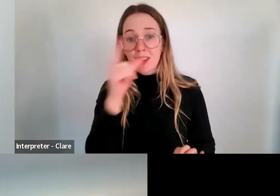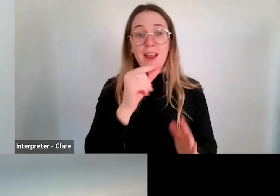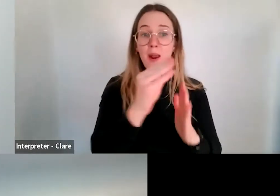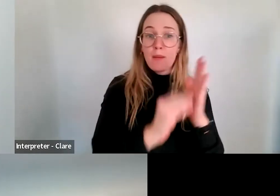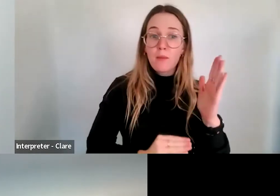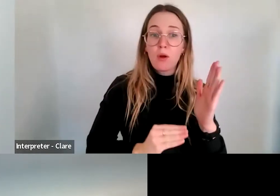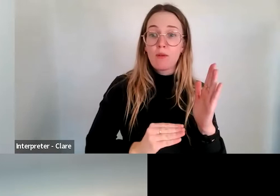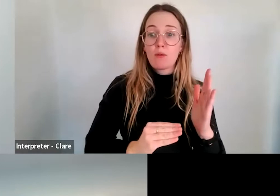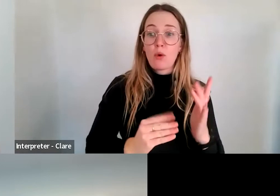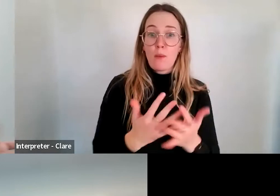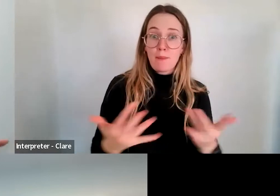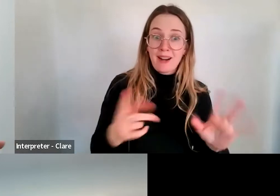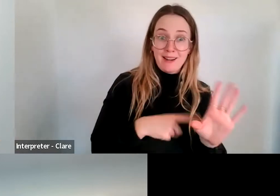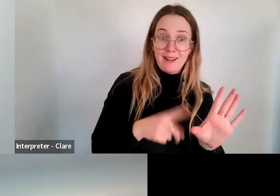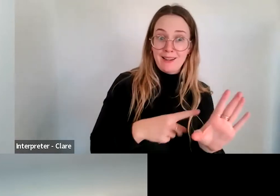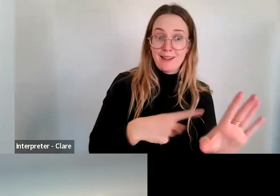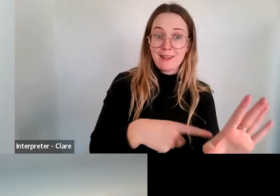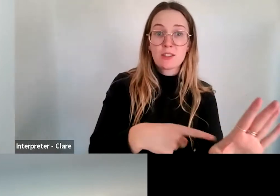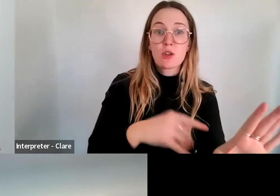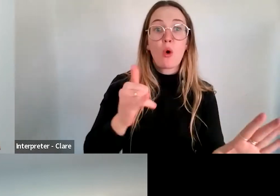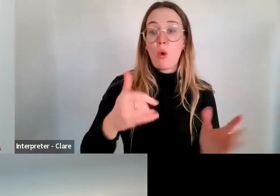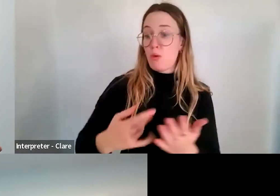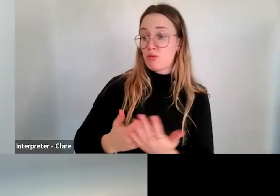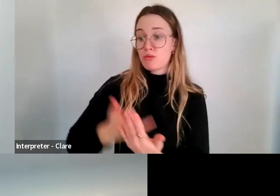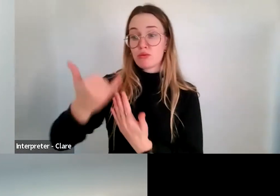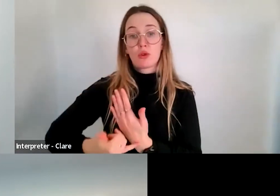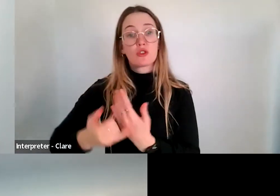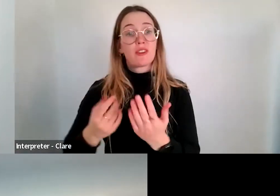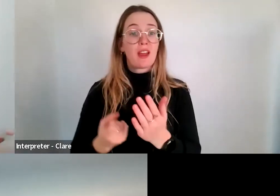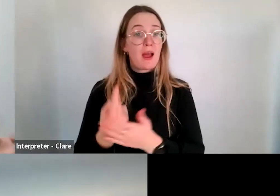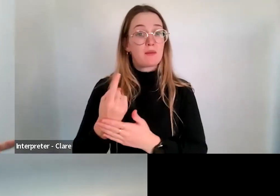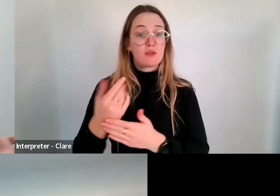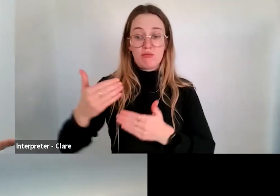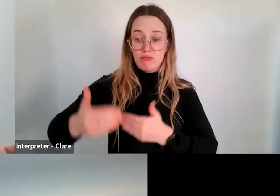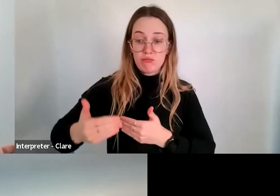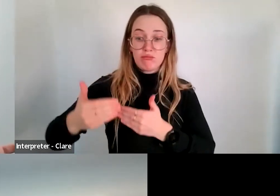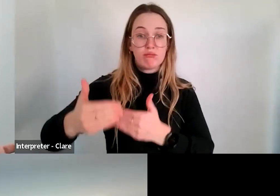multia -- multi-year project or a set